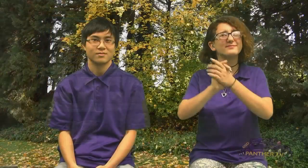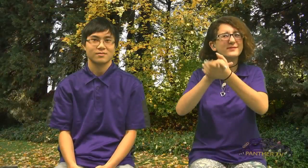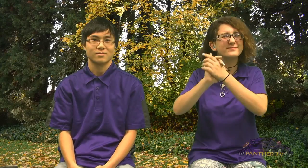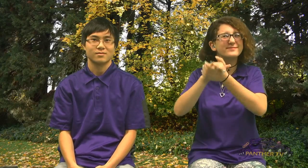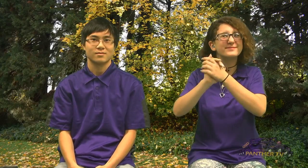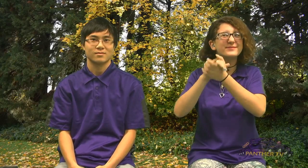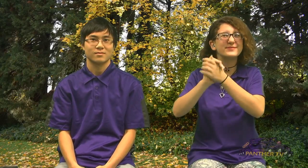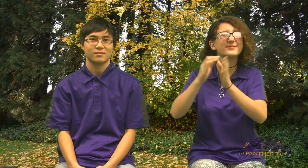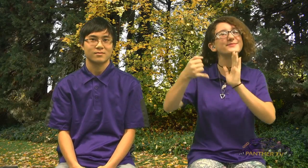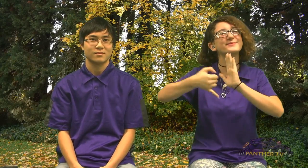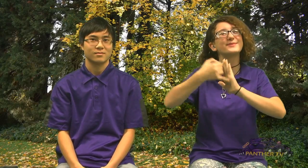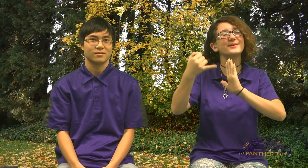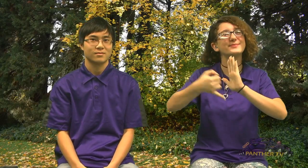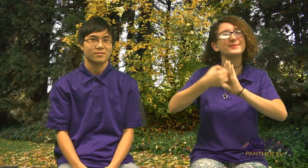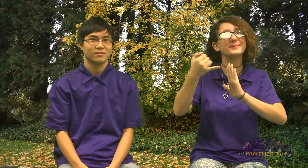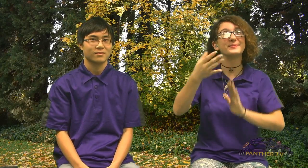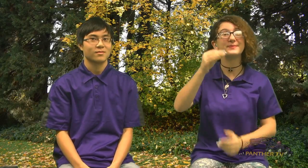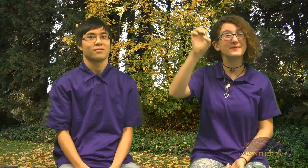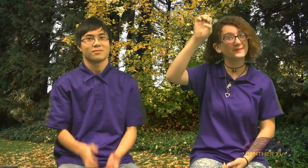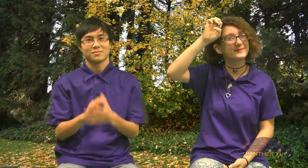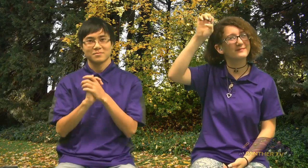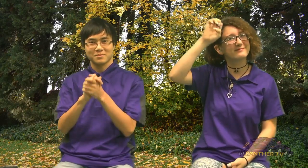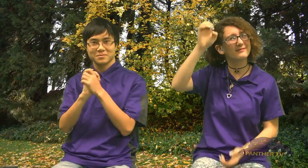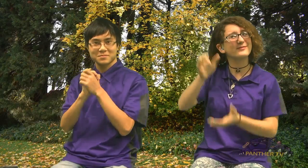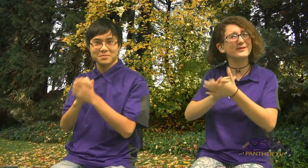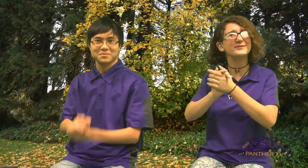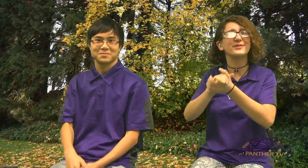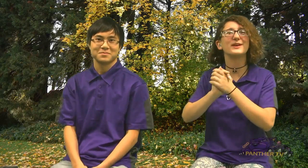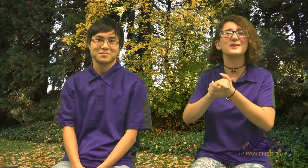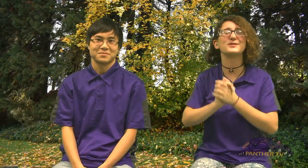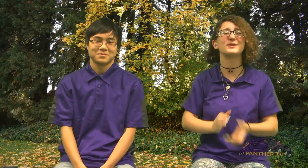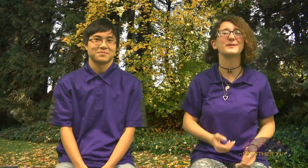Congratulations Jonathan and Enfinite, Congratulations!